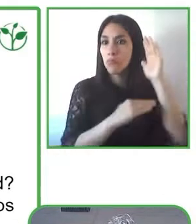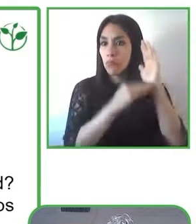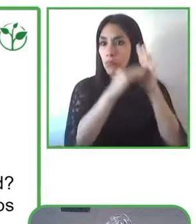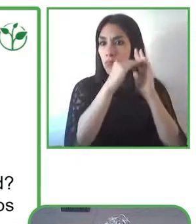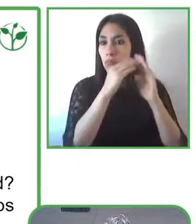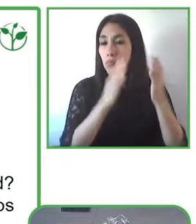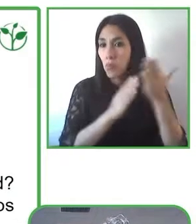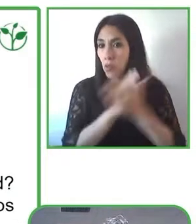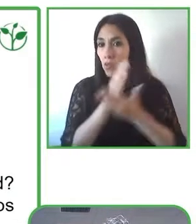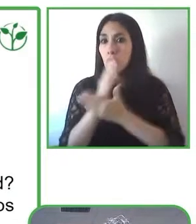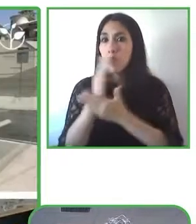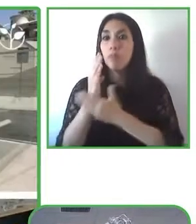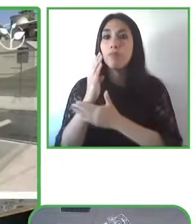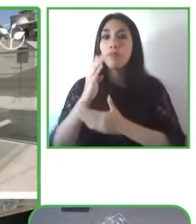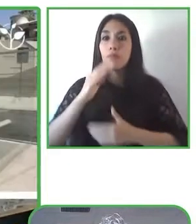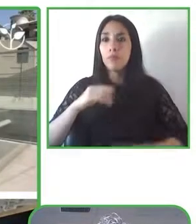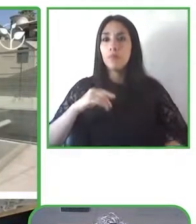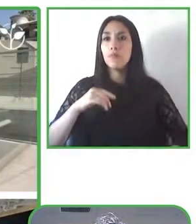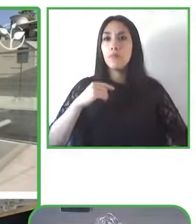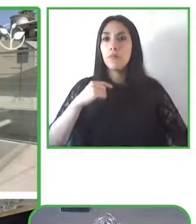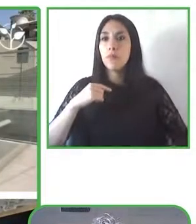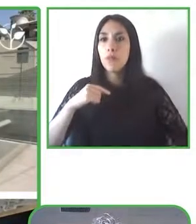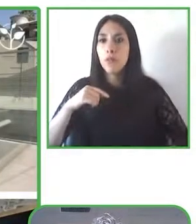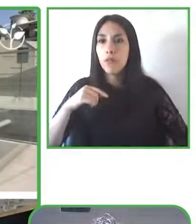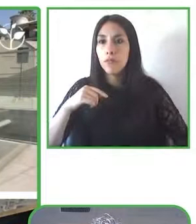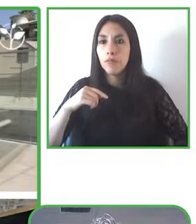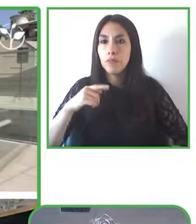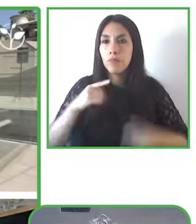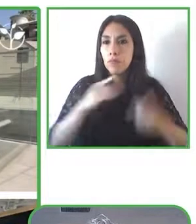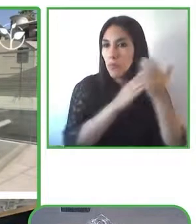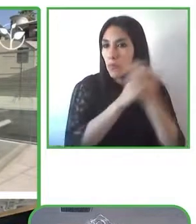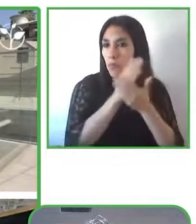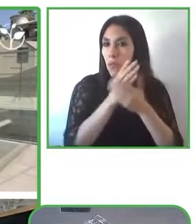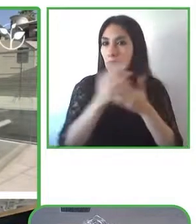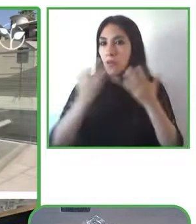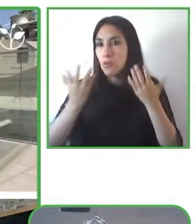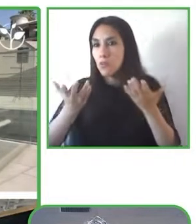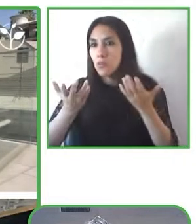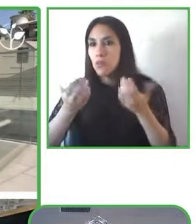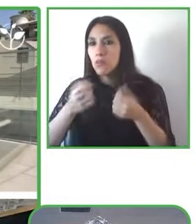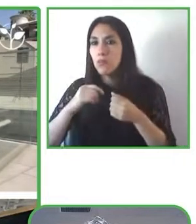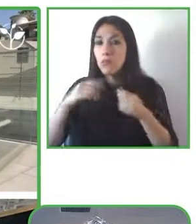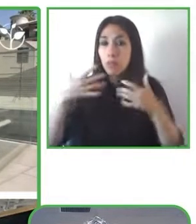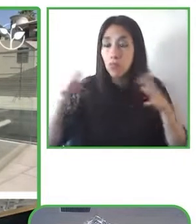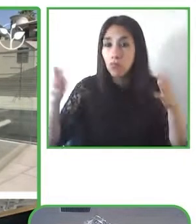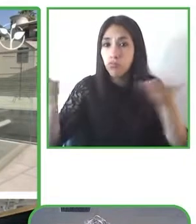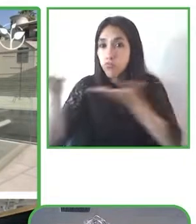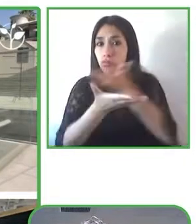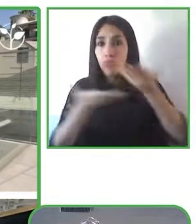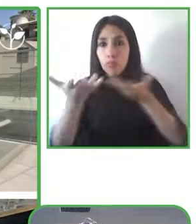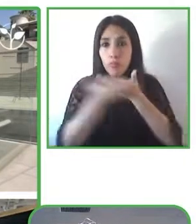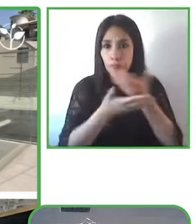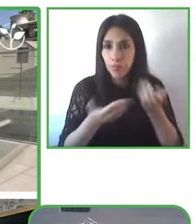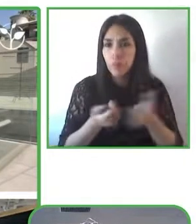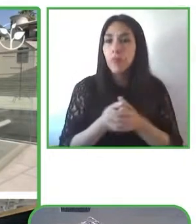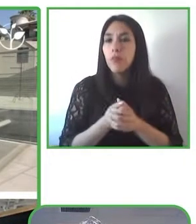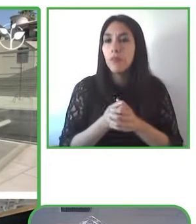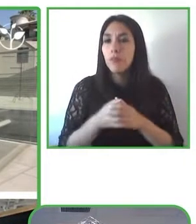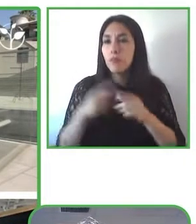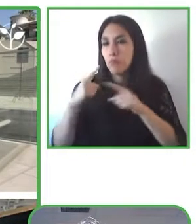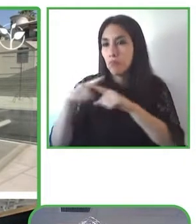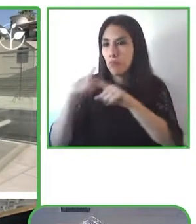how this works, what's the universal design, etc. The courses that we have currently, and we project